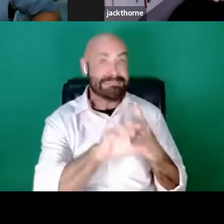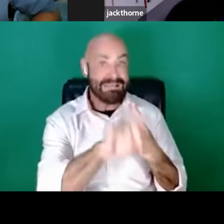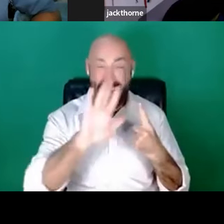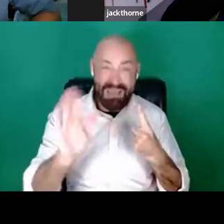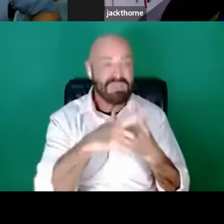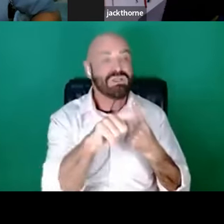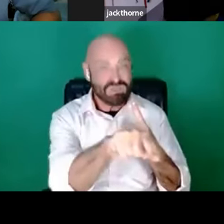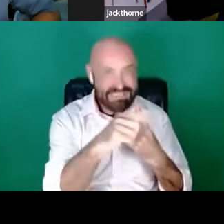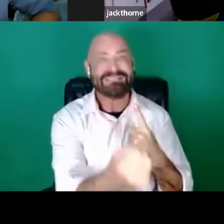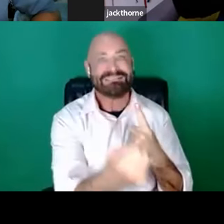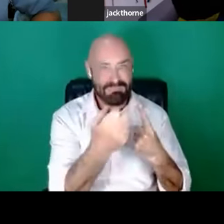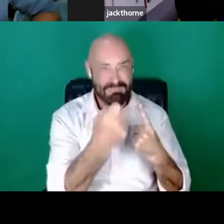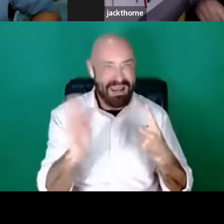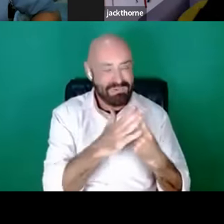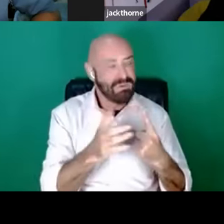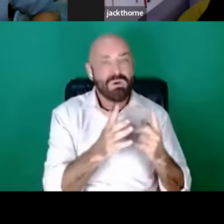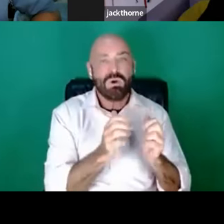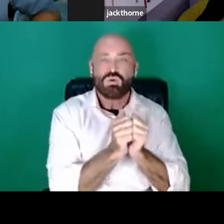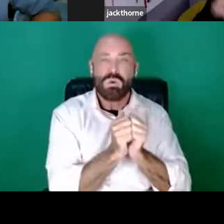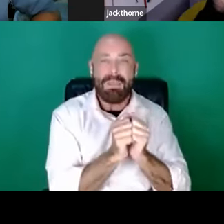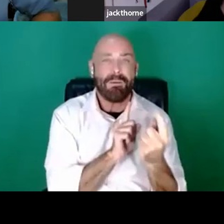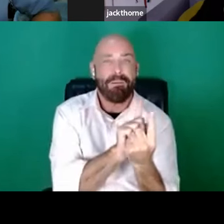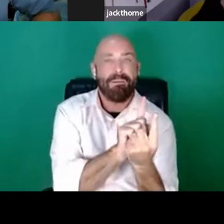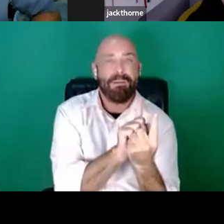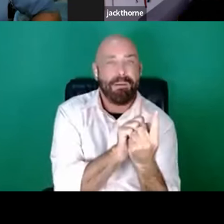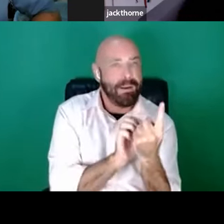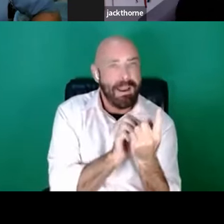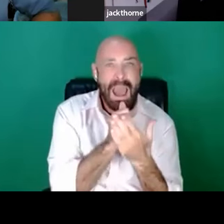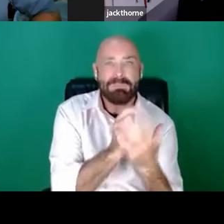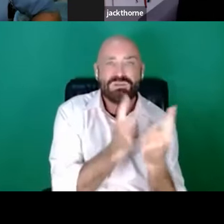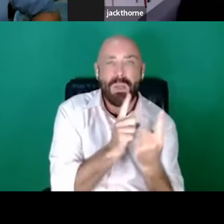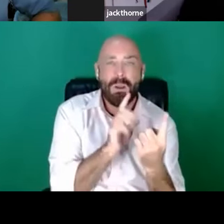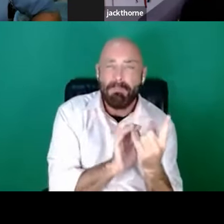and we both made each other better. And I think she is one of my most important teachers.